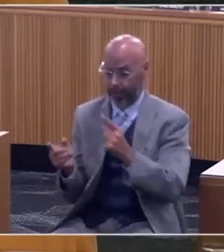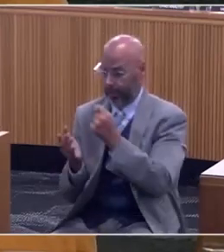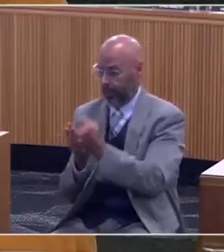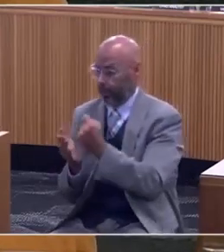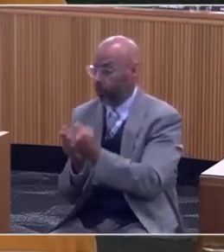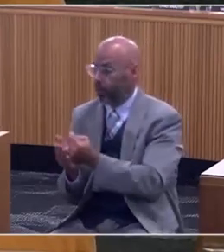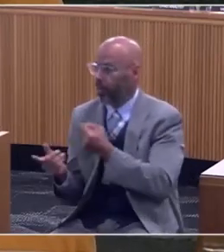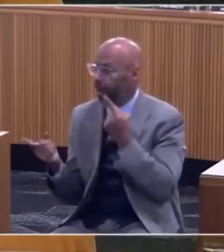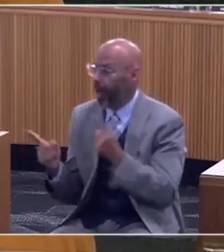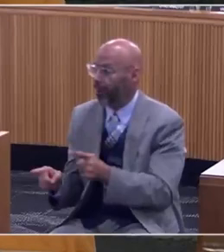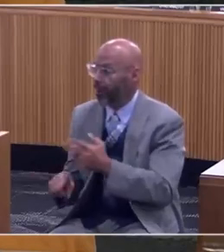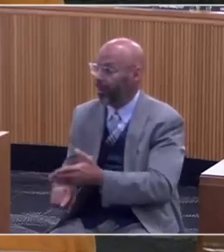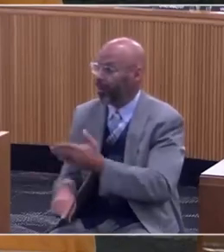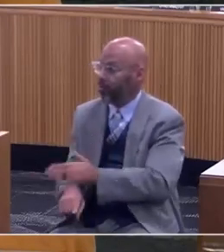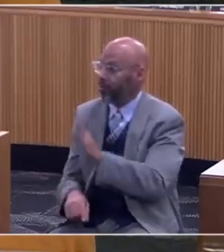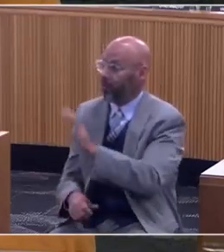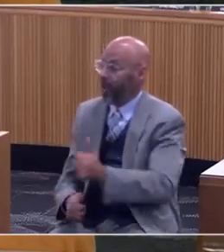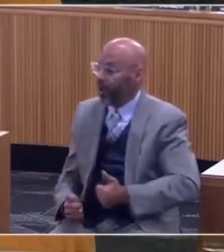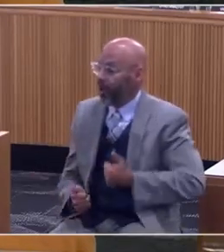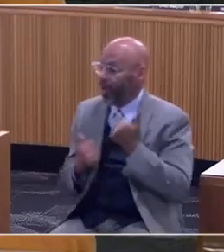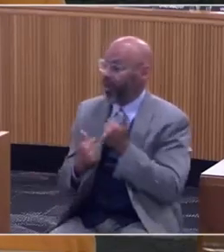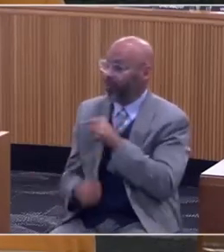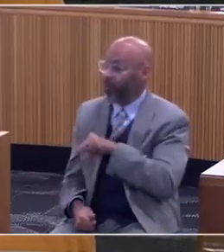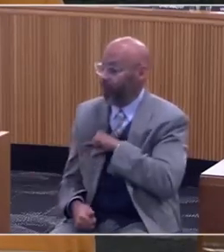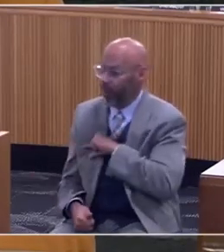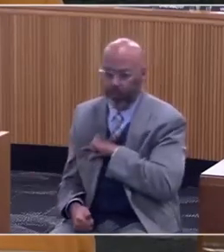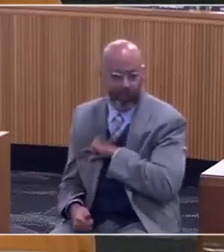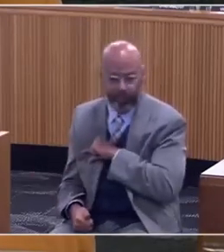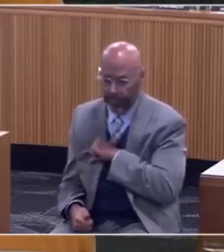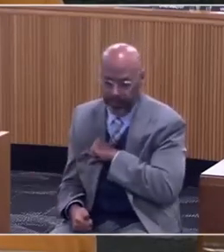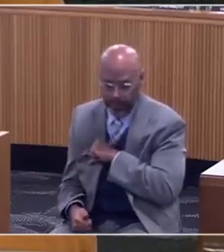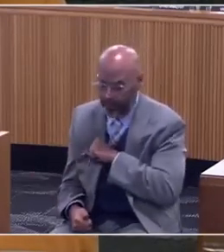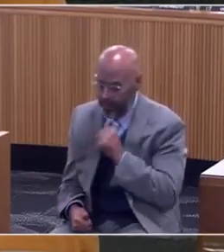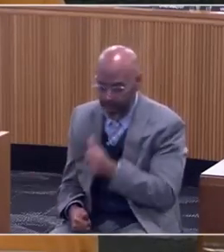in improving somebody's quality of life. It is not research that says,